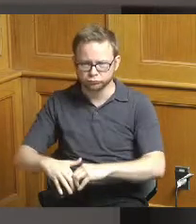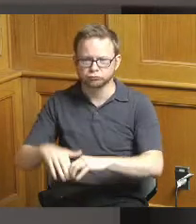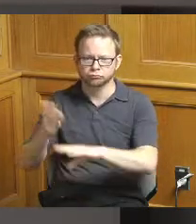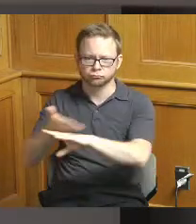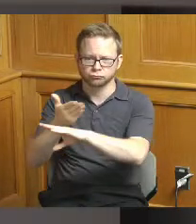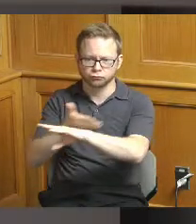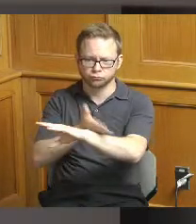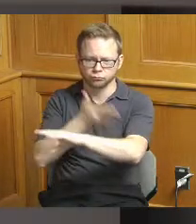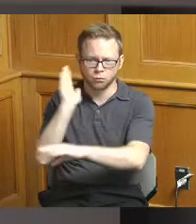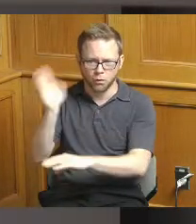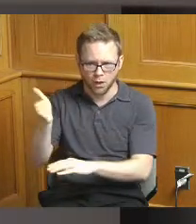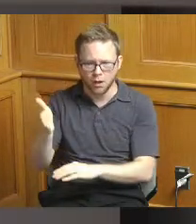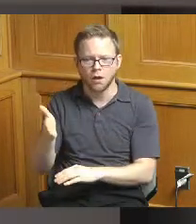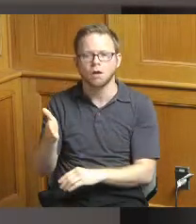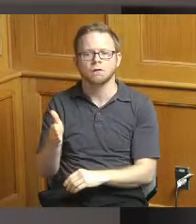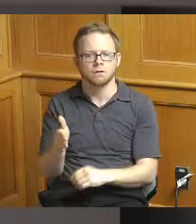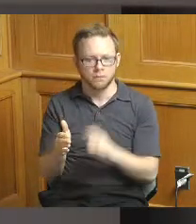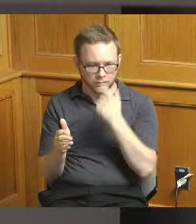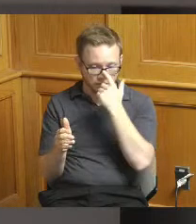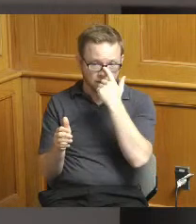so there's the geographic proximity but what you don't see on this map